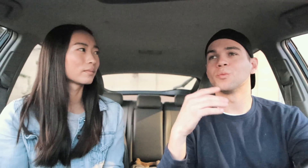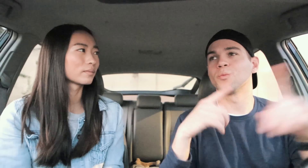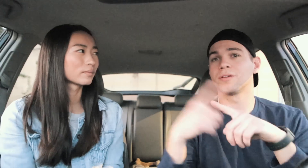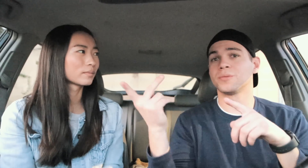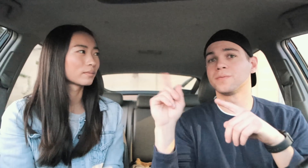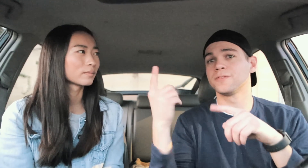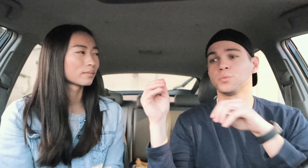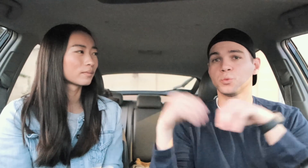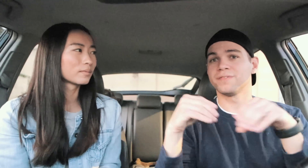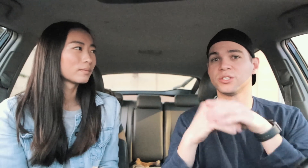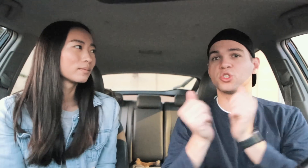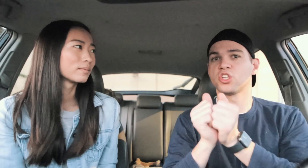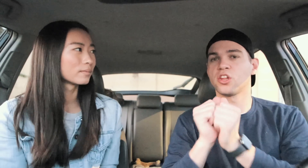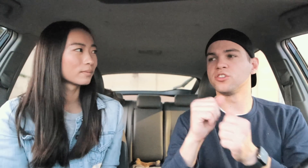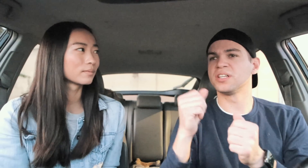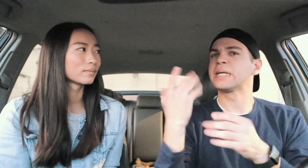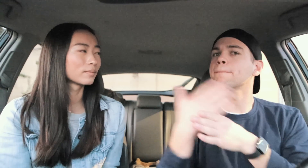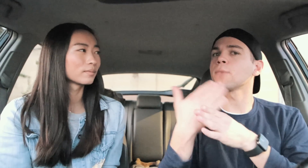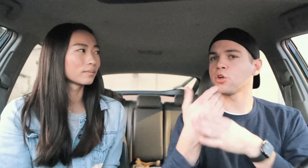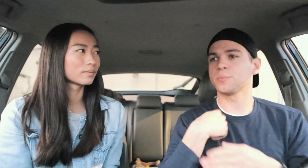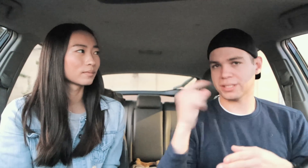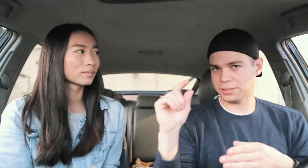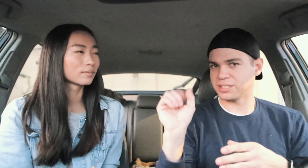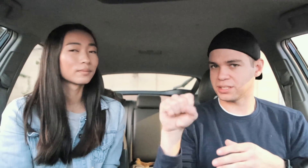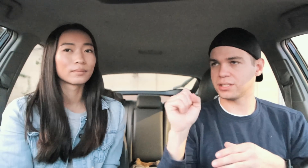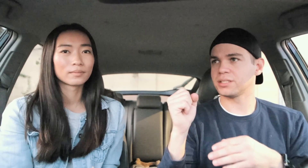when we first moved in together. It did bother a little, yes